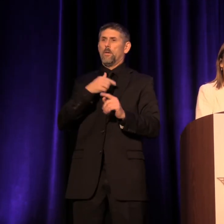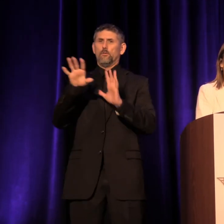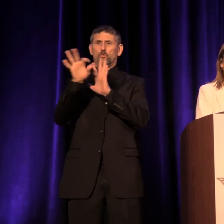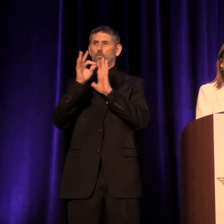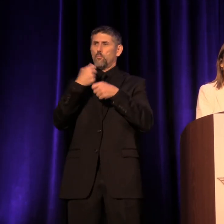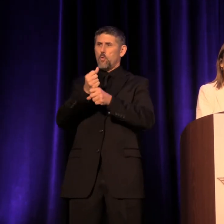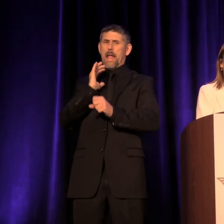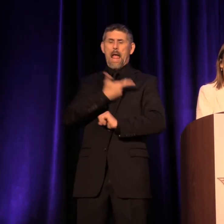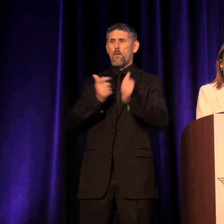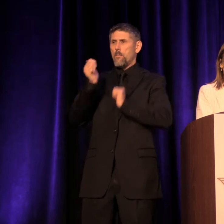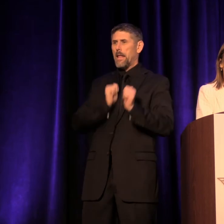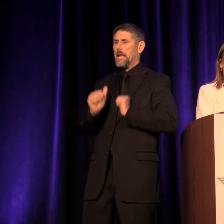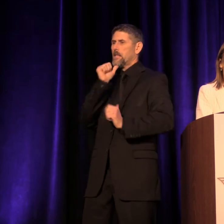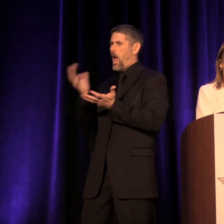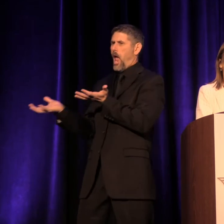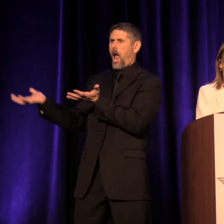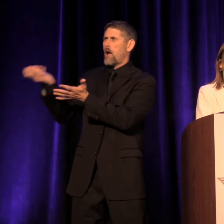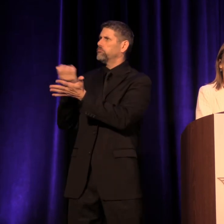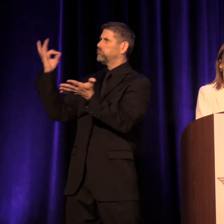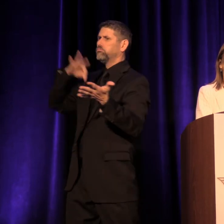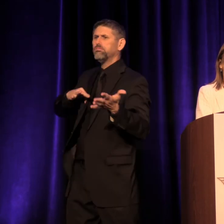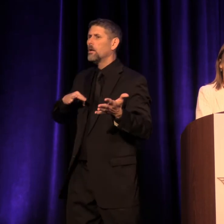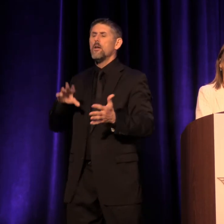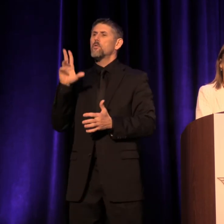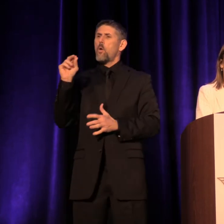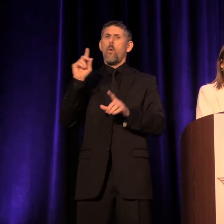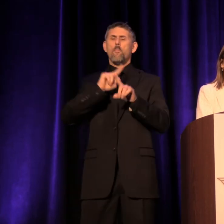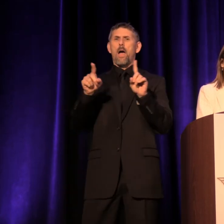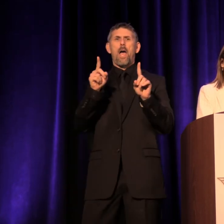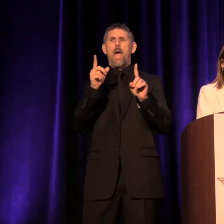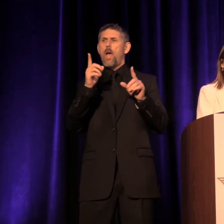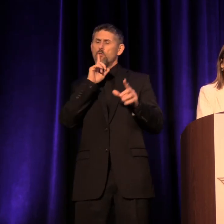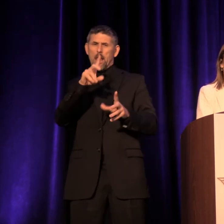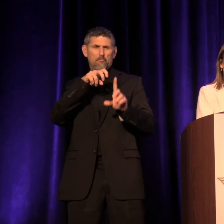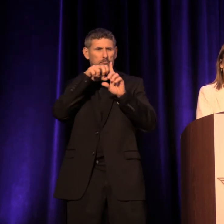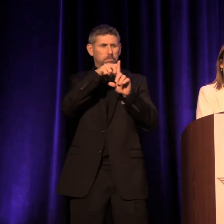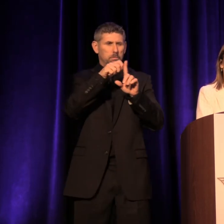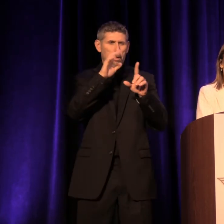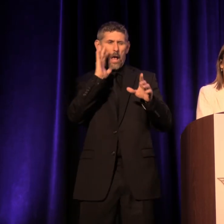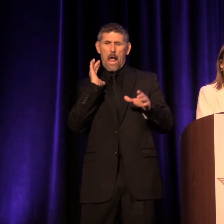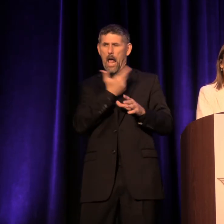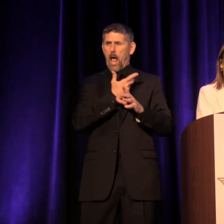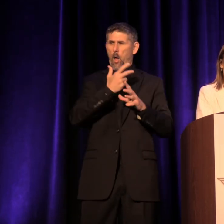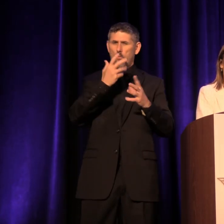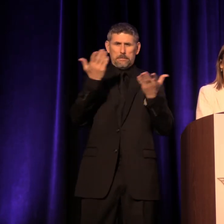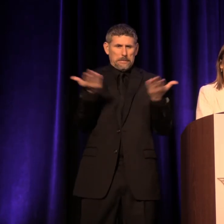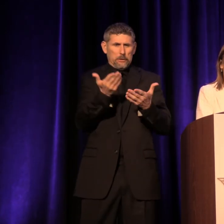not to recoup an investment but to recoup some corner of the universe for our understanding and enlargement,